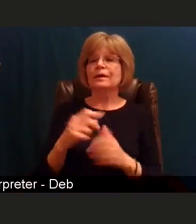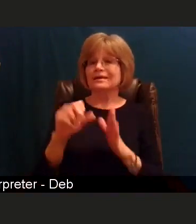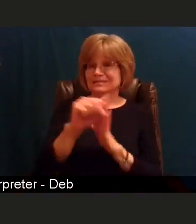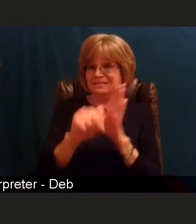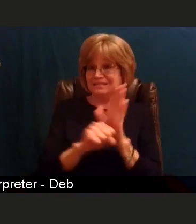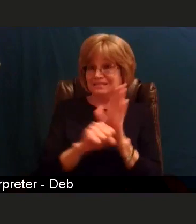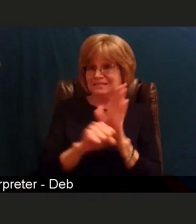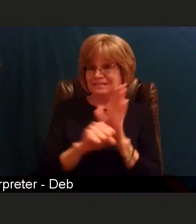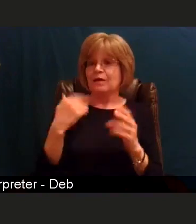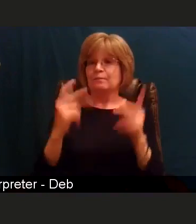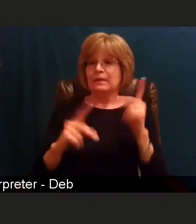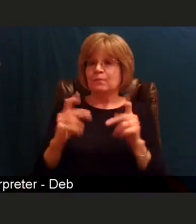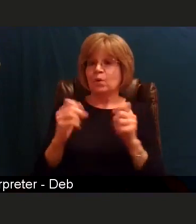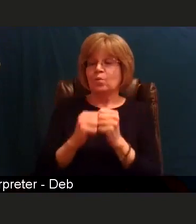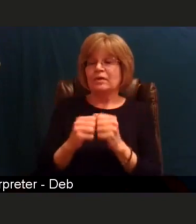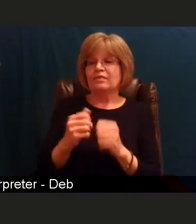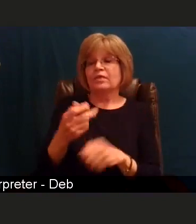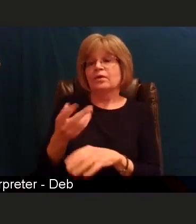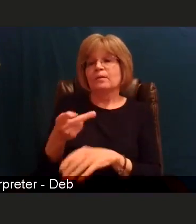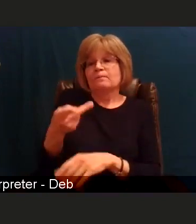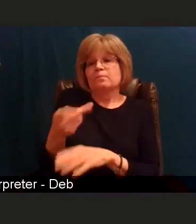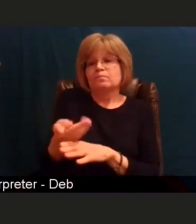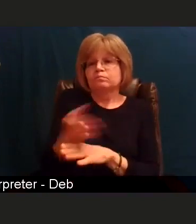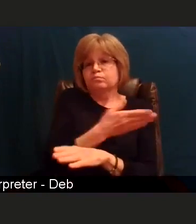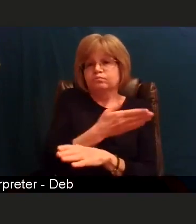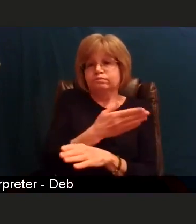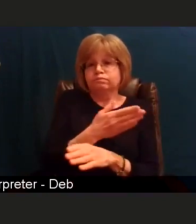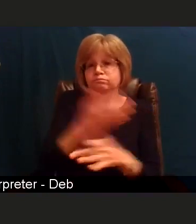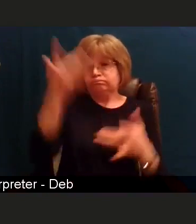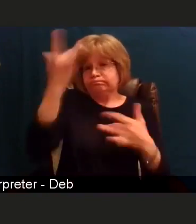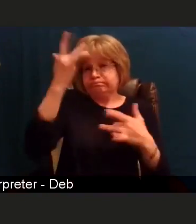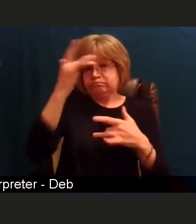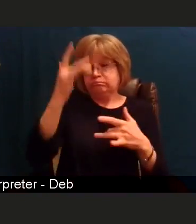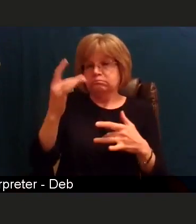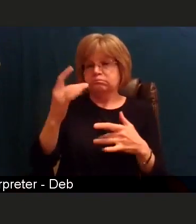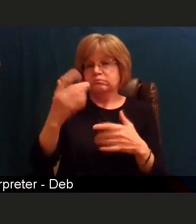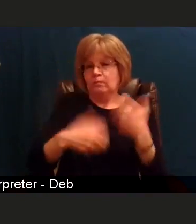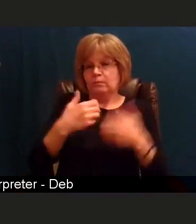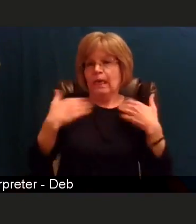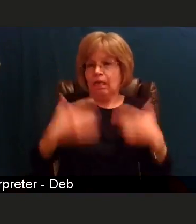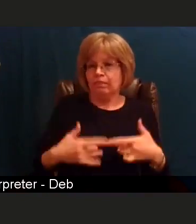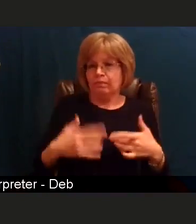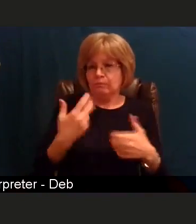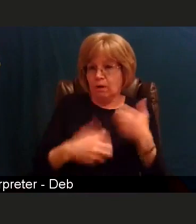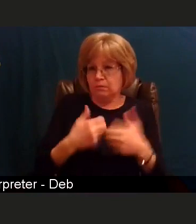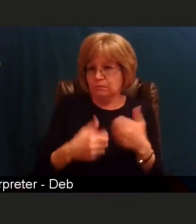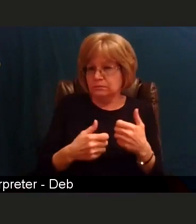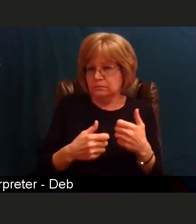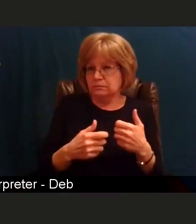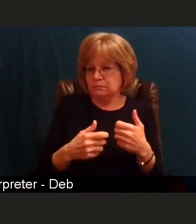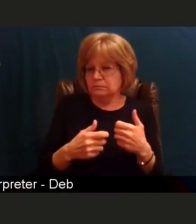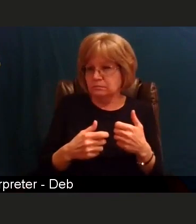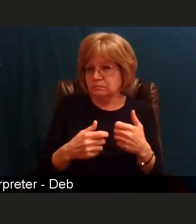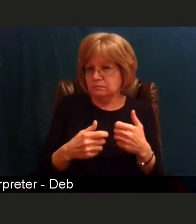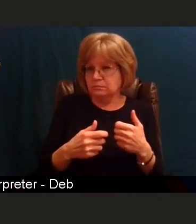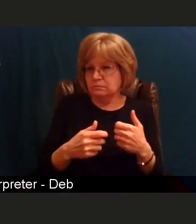as those who will be able to get the vaccine, excuse me, those who will be able to get the vaccine